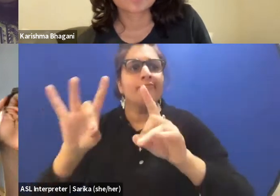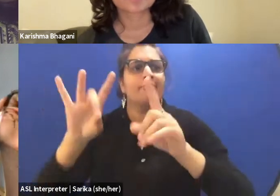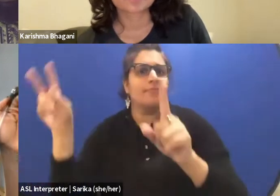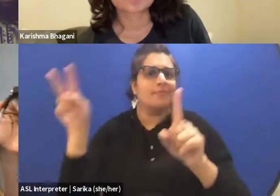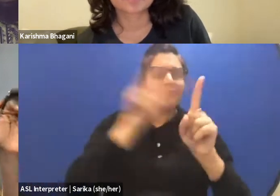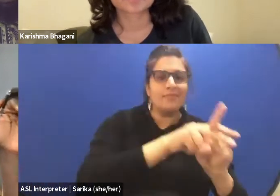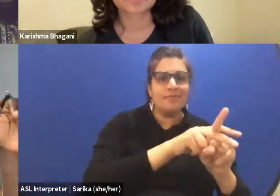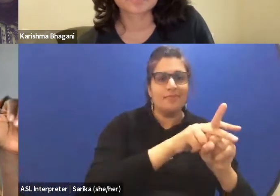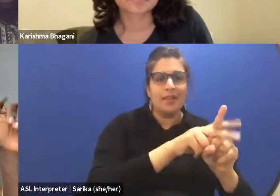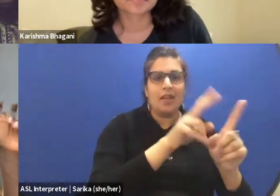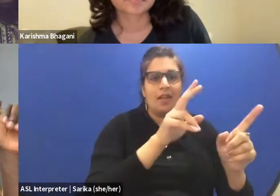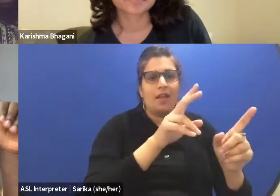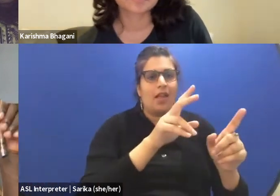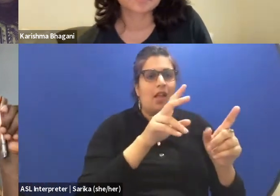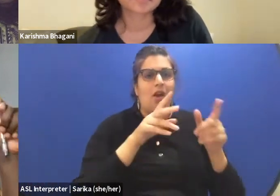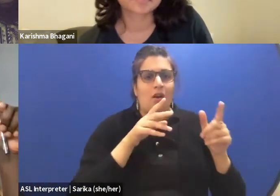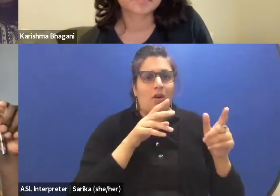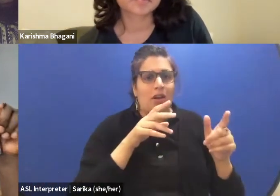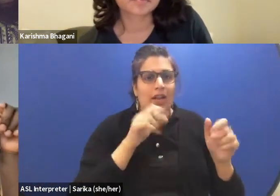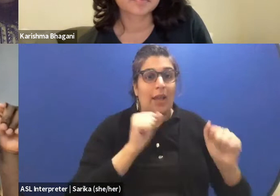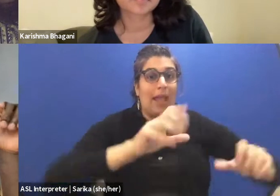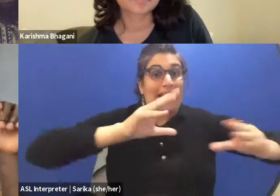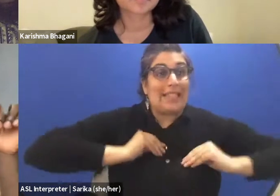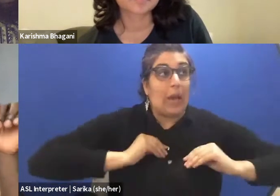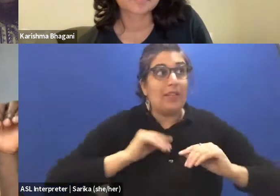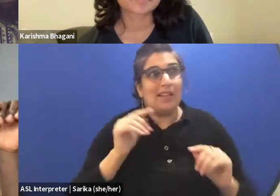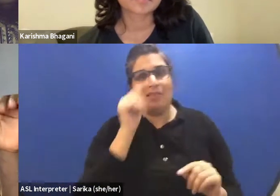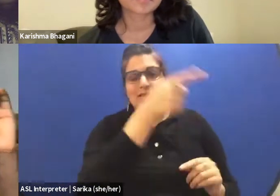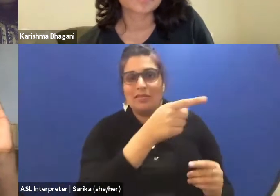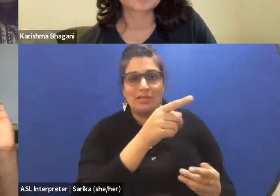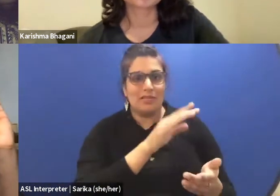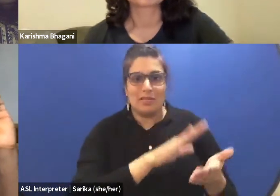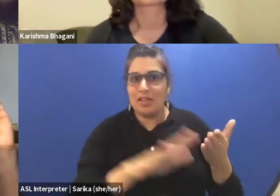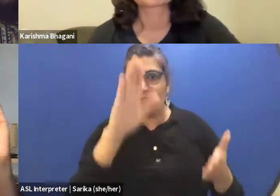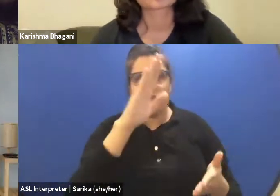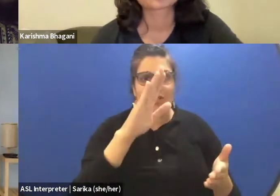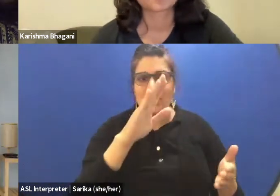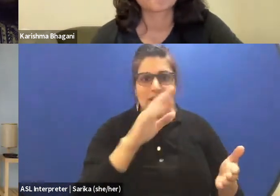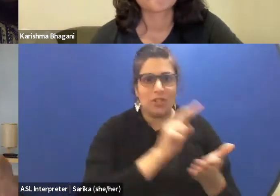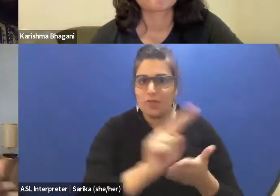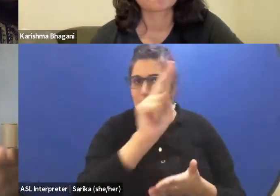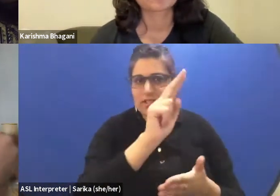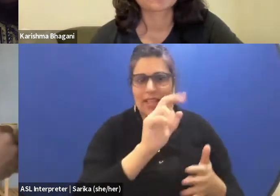in terms and ways that it can be accepted across the border. That's a different conversation. Let's come back.